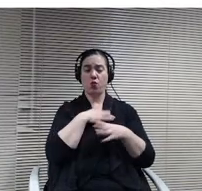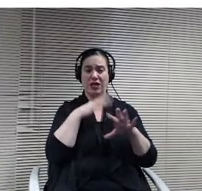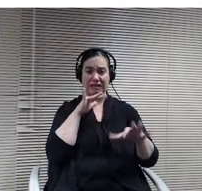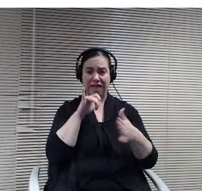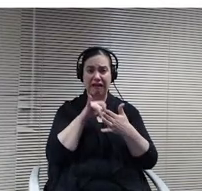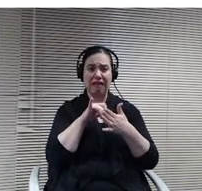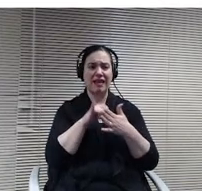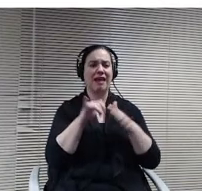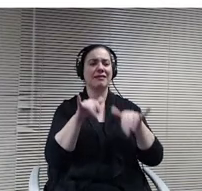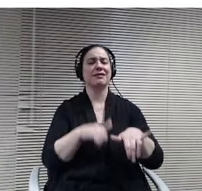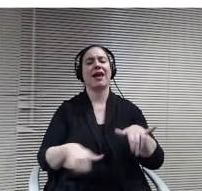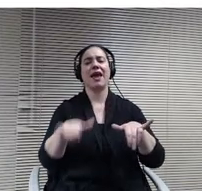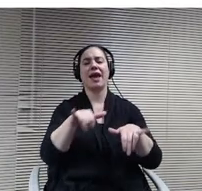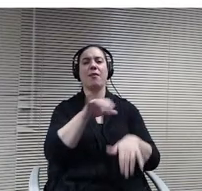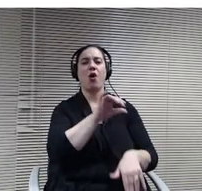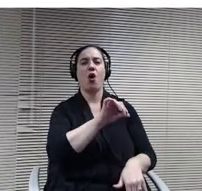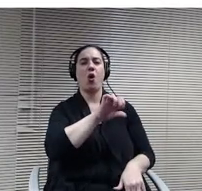That's something our students will have is critical.